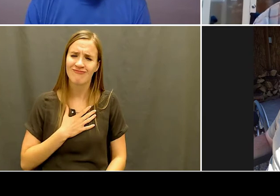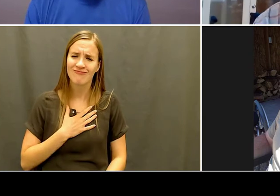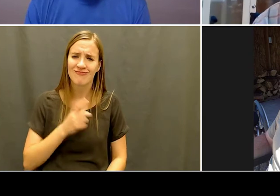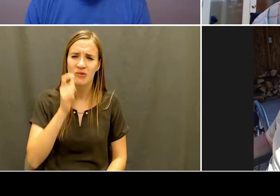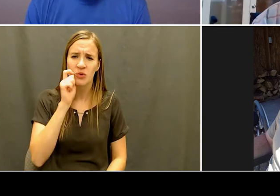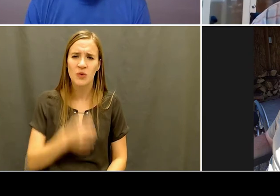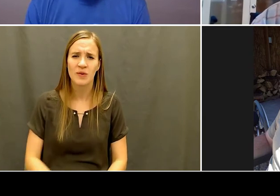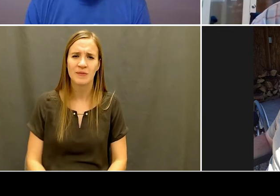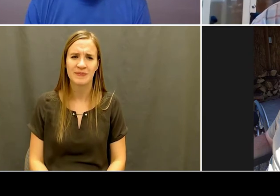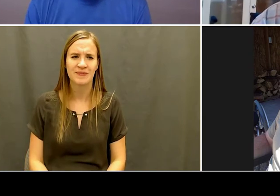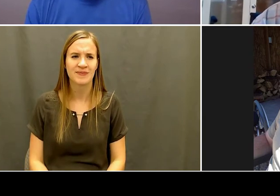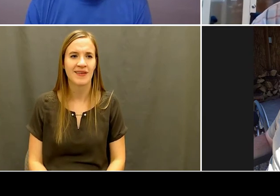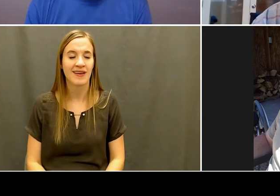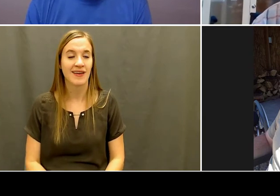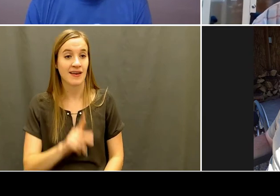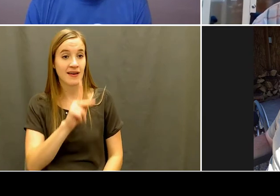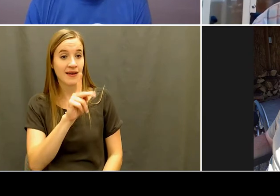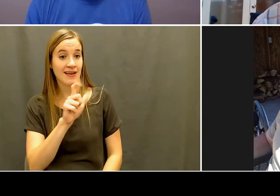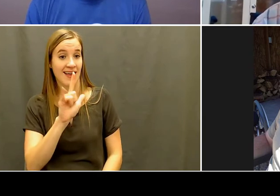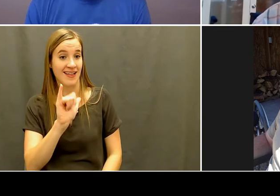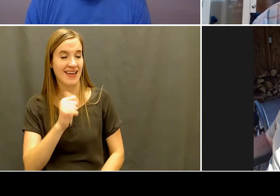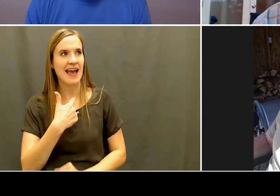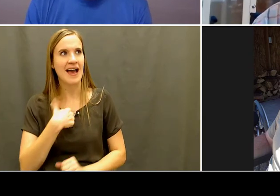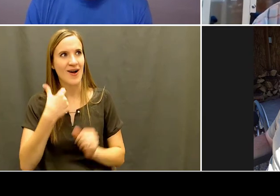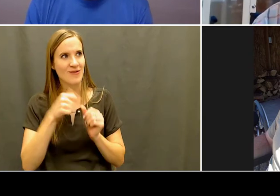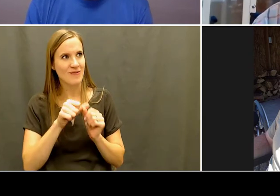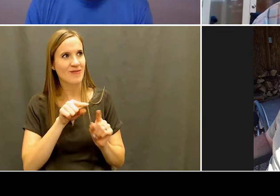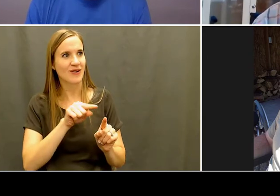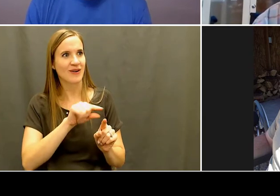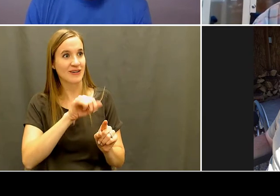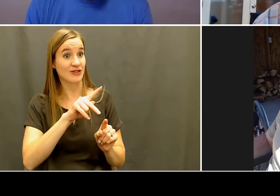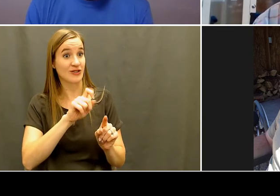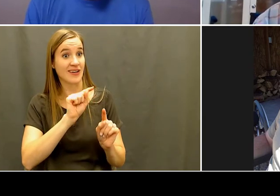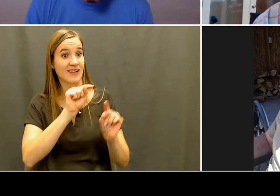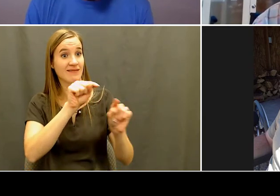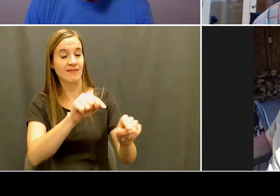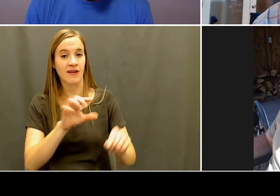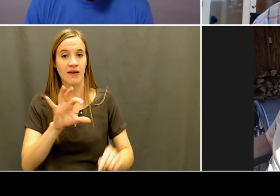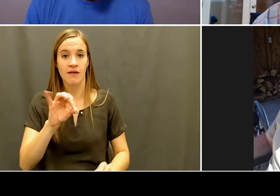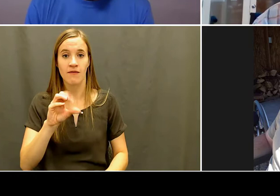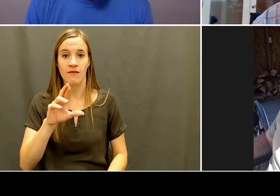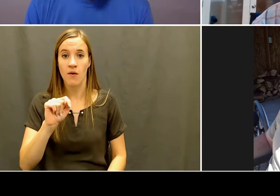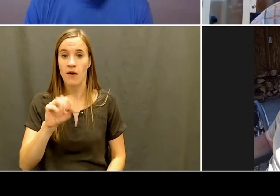the car we went over to support and, and be a part of